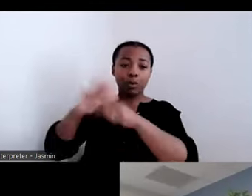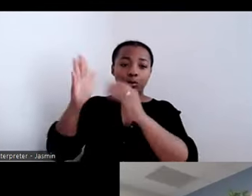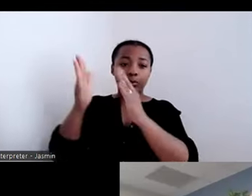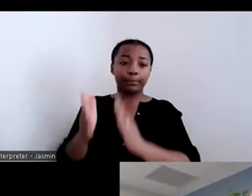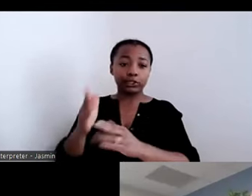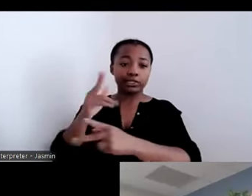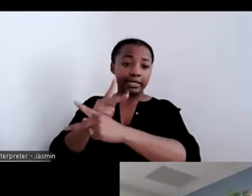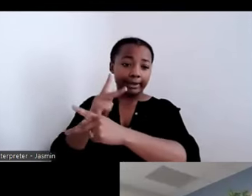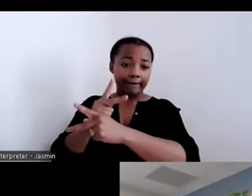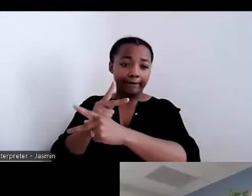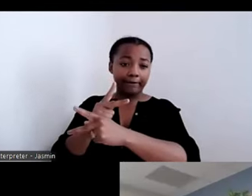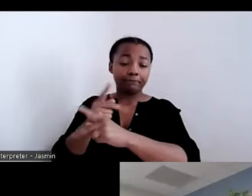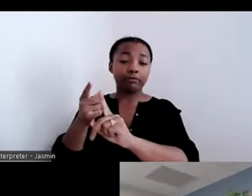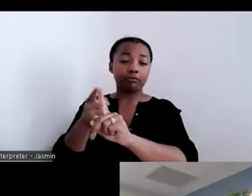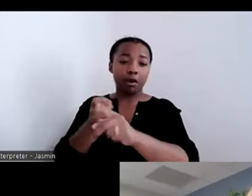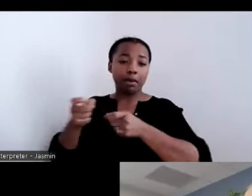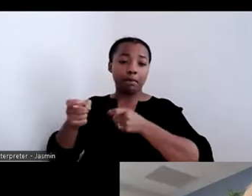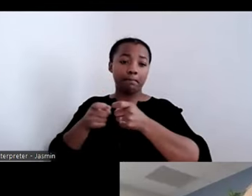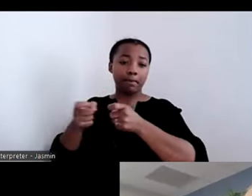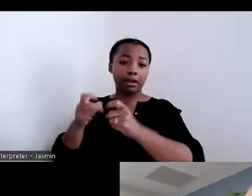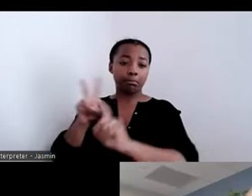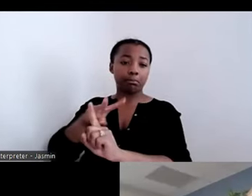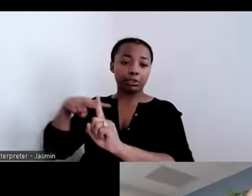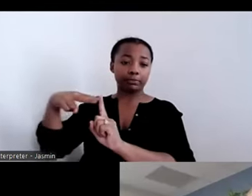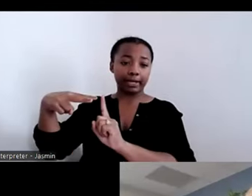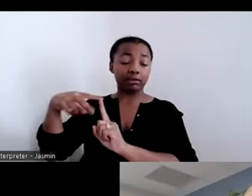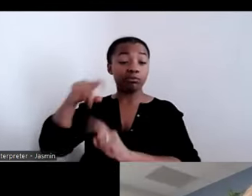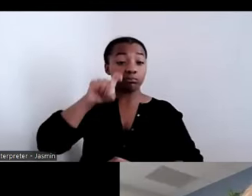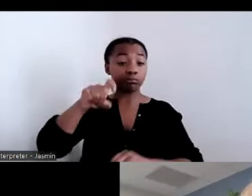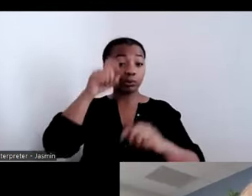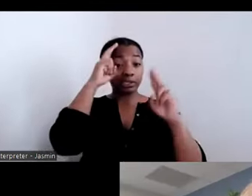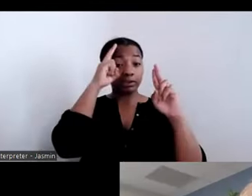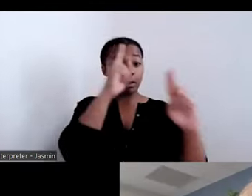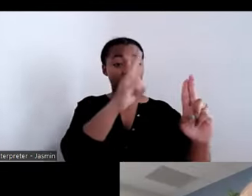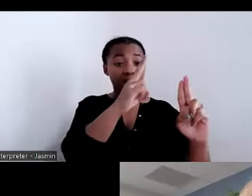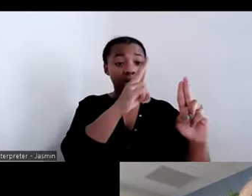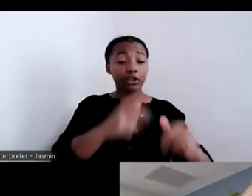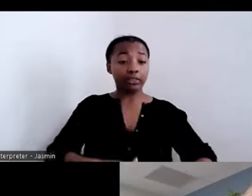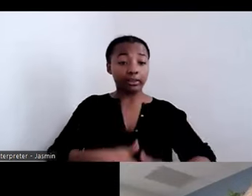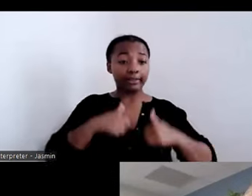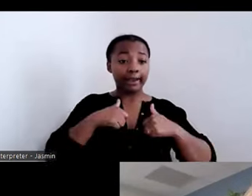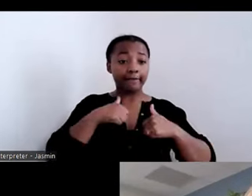is about honoring the life that people want for themselves and incumbent upon